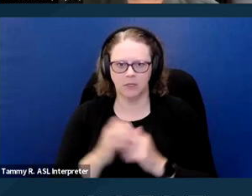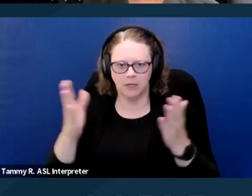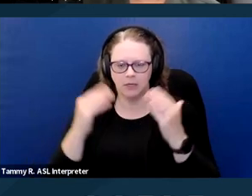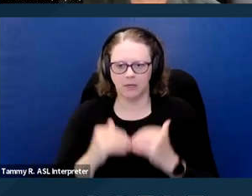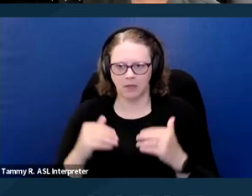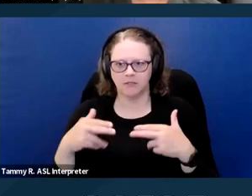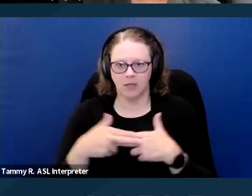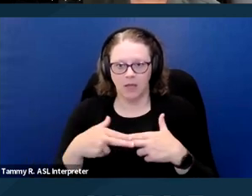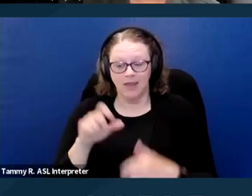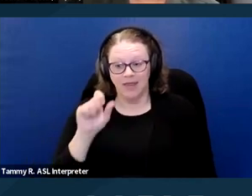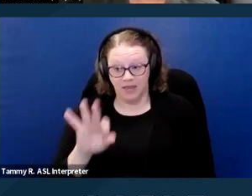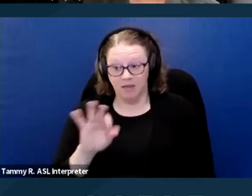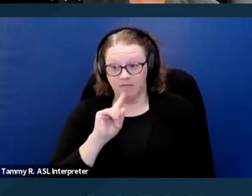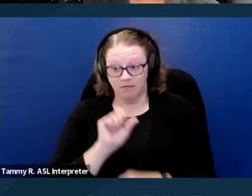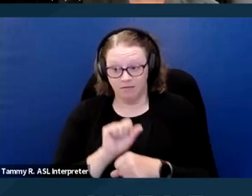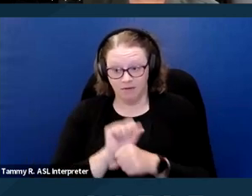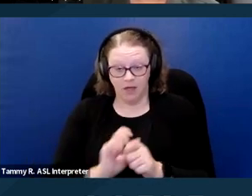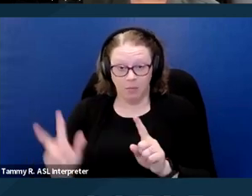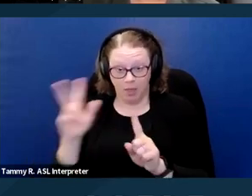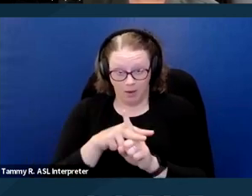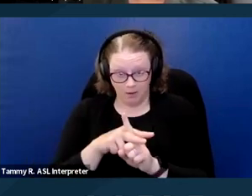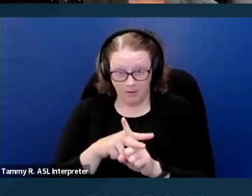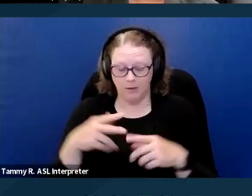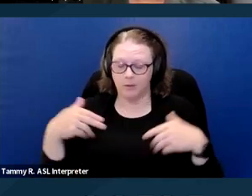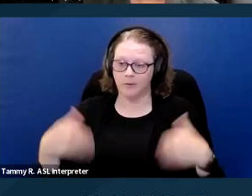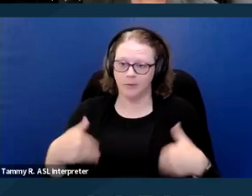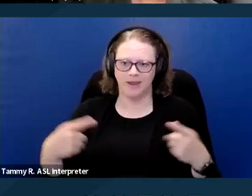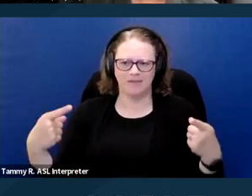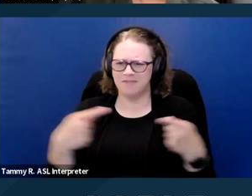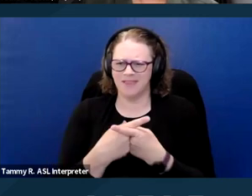Even if it did apply, it conflicts with state